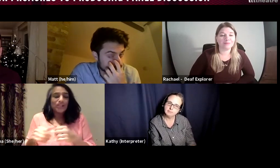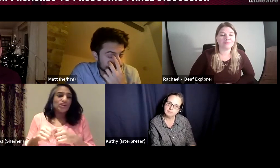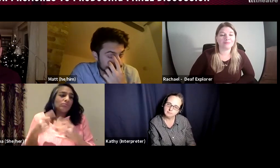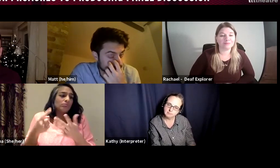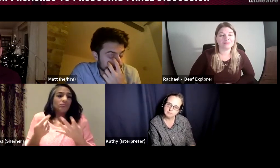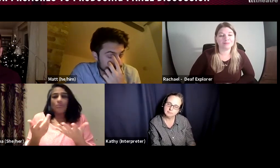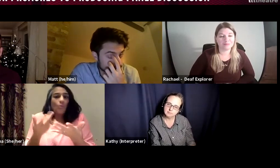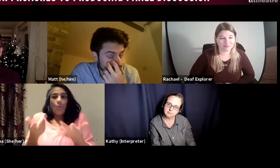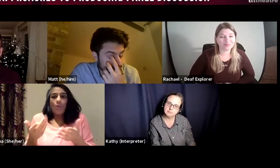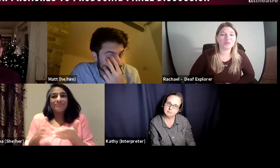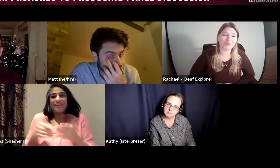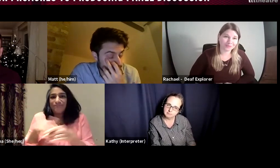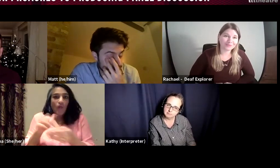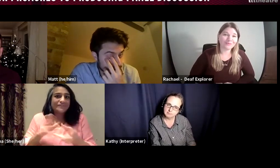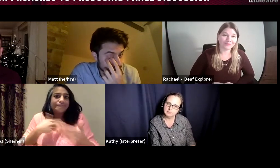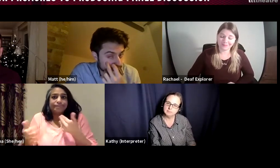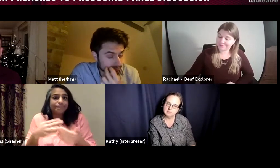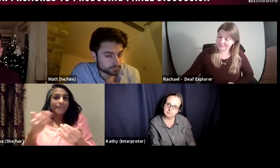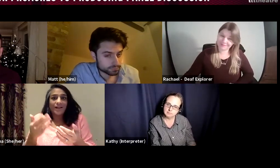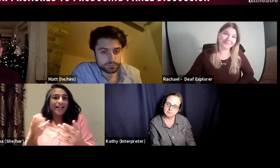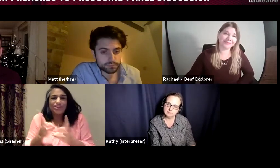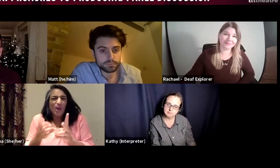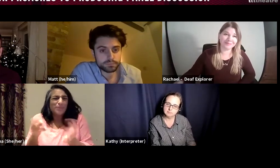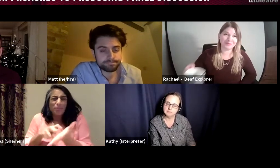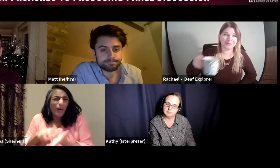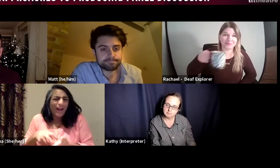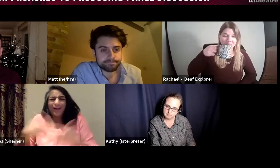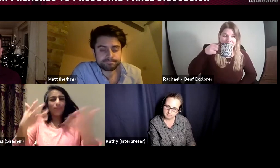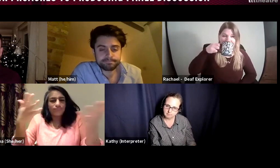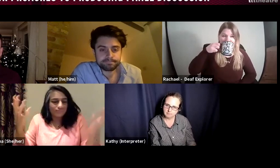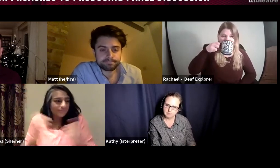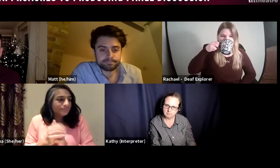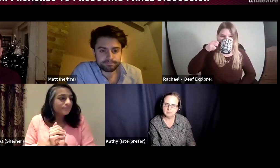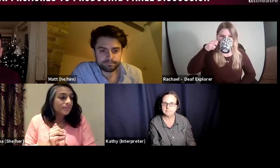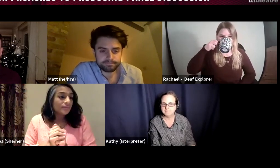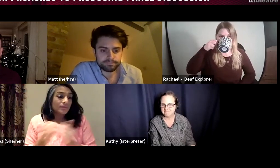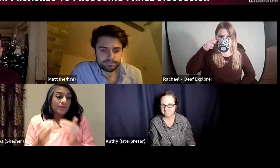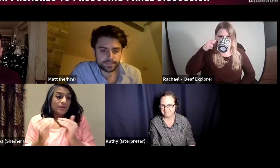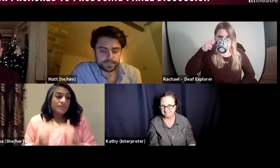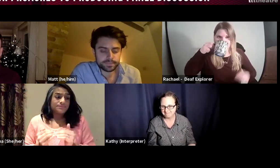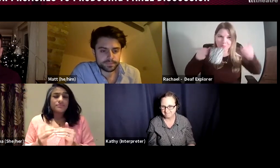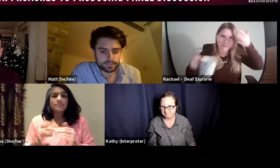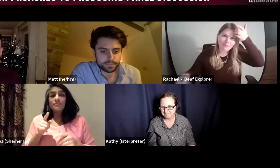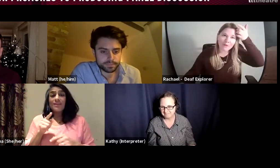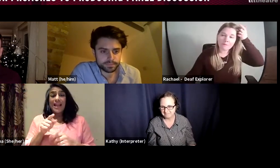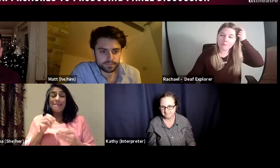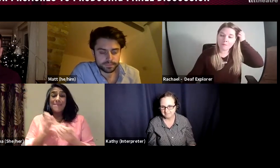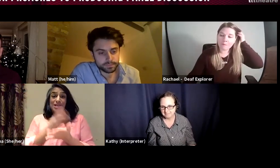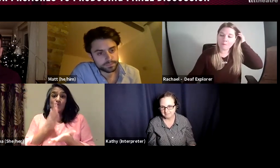So, saying this person was involved in translation, or this person took responsibility for booking the interpreting team.